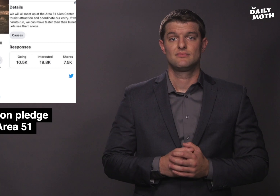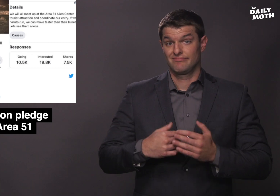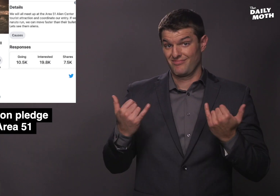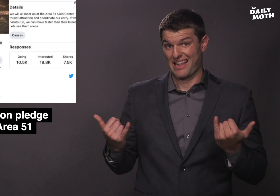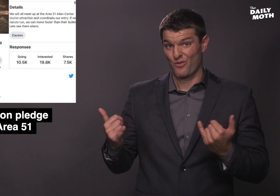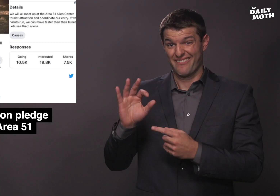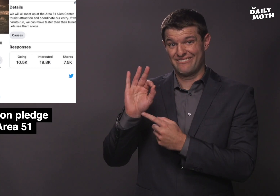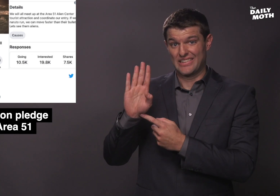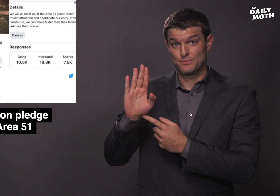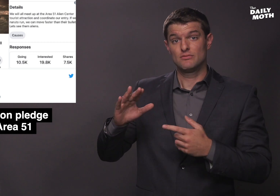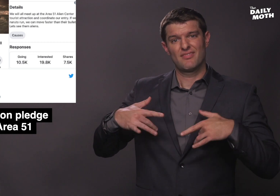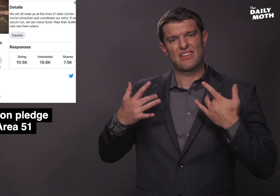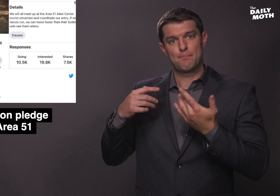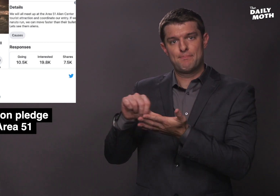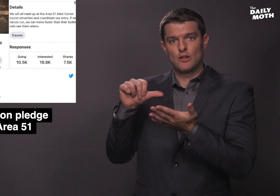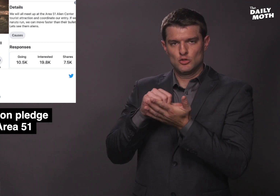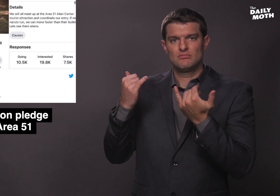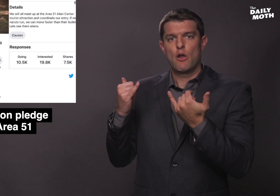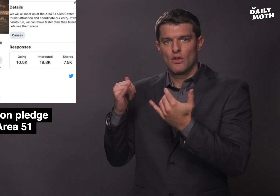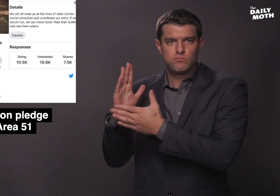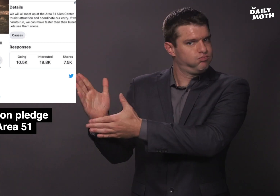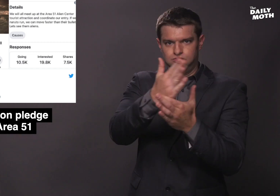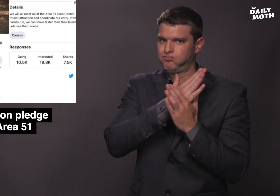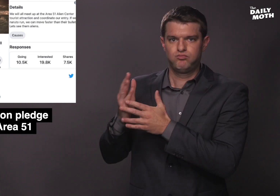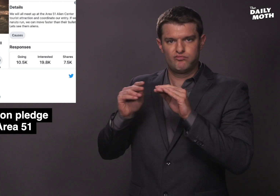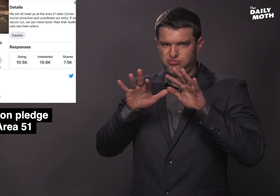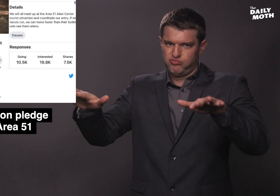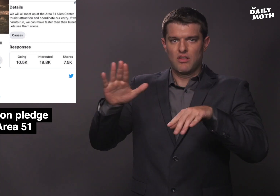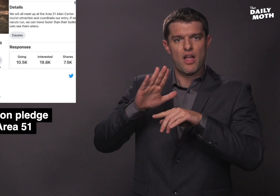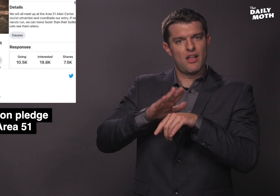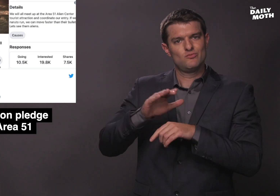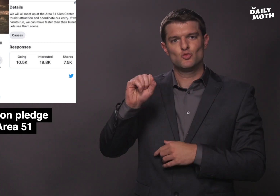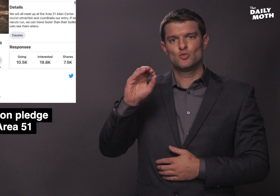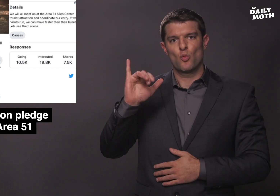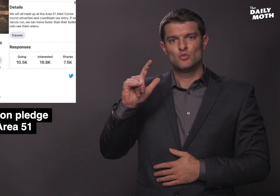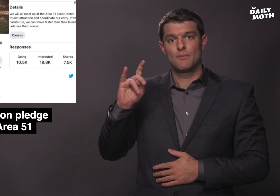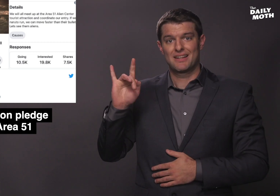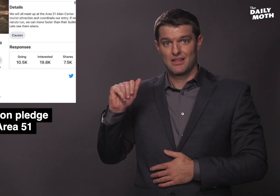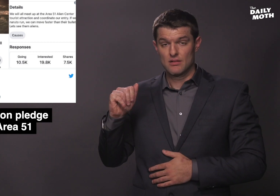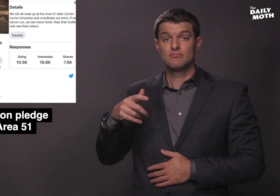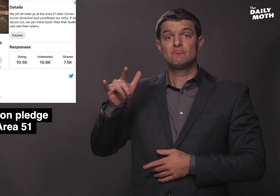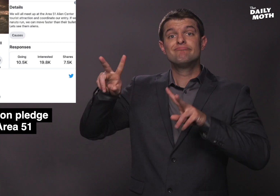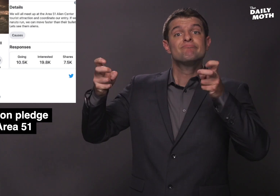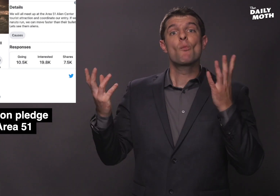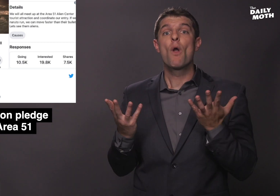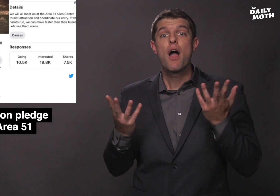There is a Facebook event circulating titled